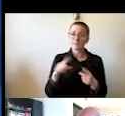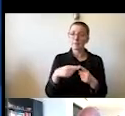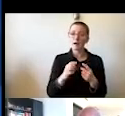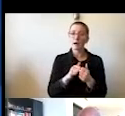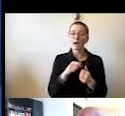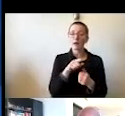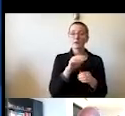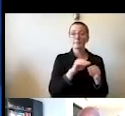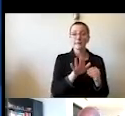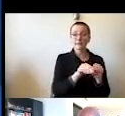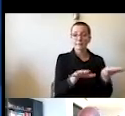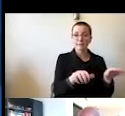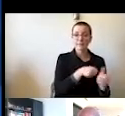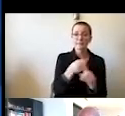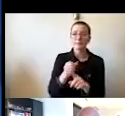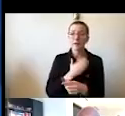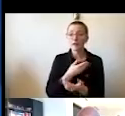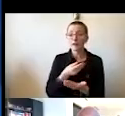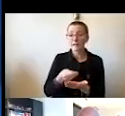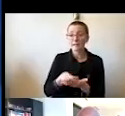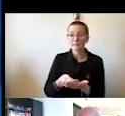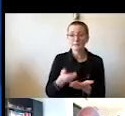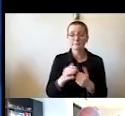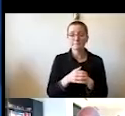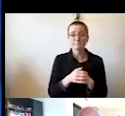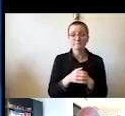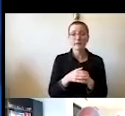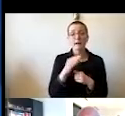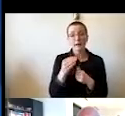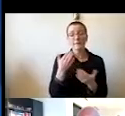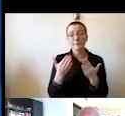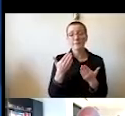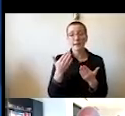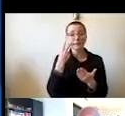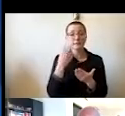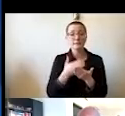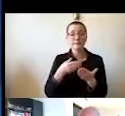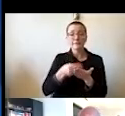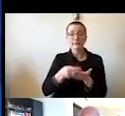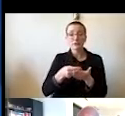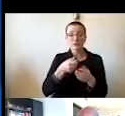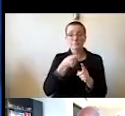and the economic conditions that are likely to come. The impact of two years